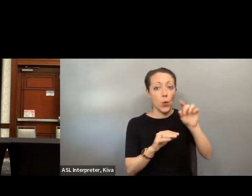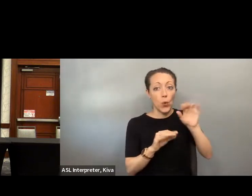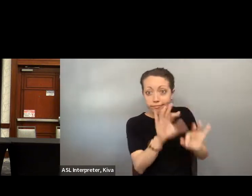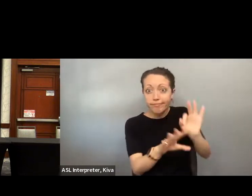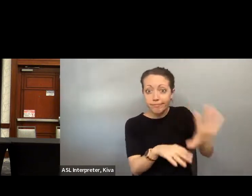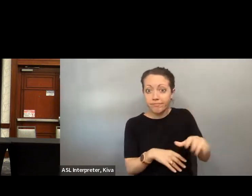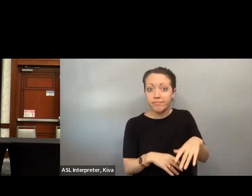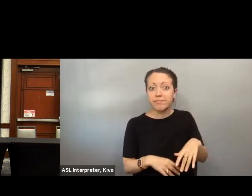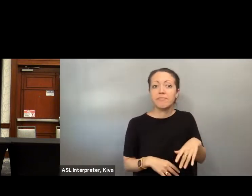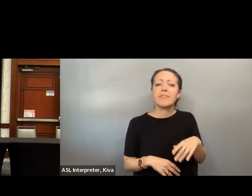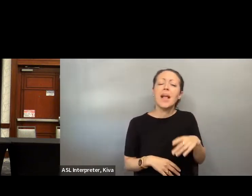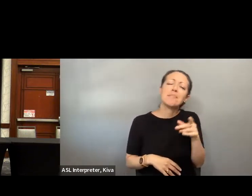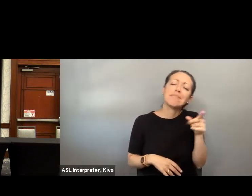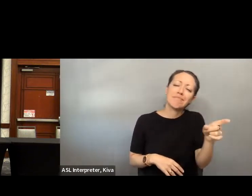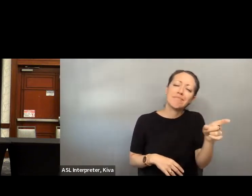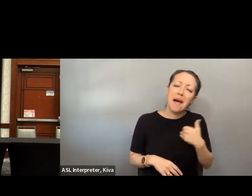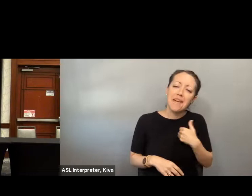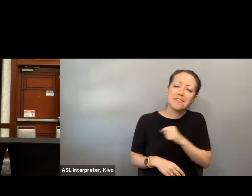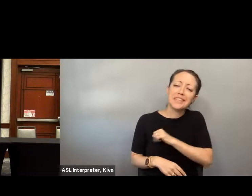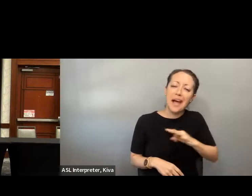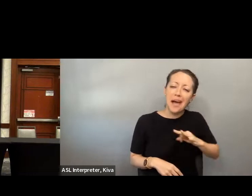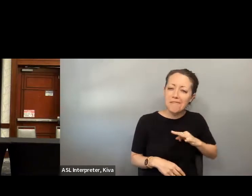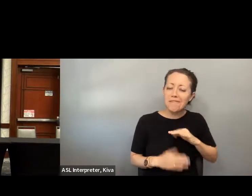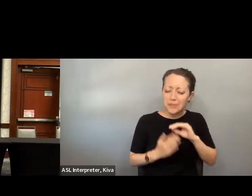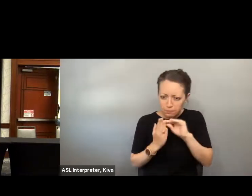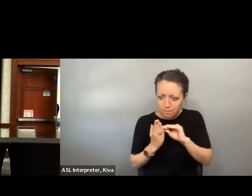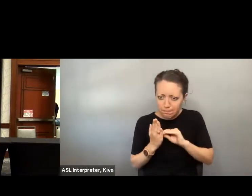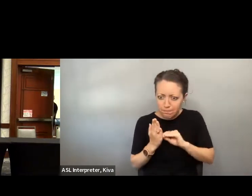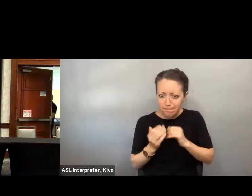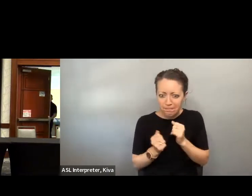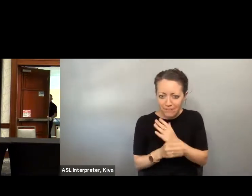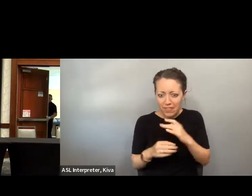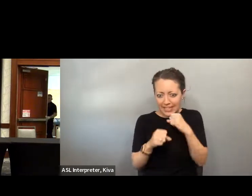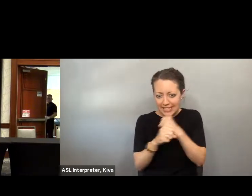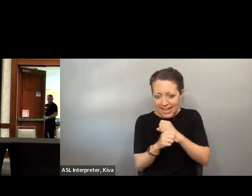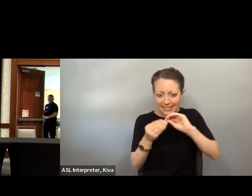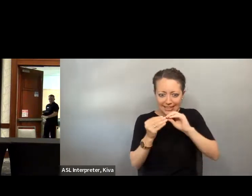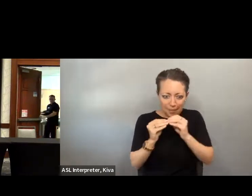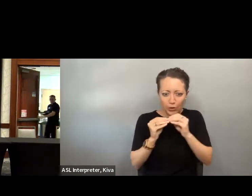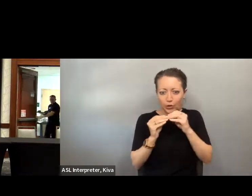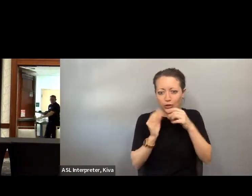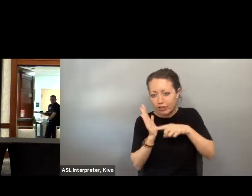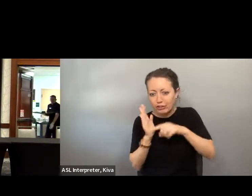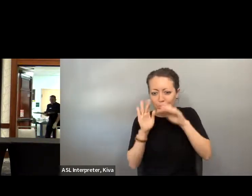carried throughout her time, both in closed door accommodations and in formal speeches. She obviously is both in closed door. Come, and in formal speeches she obviously is prepped with the details that she needs from her staff.